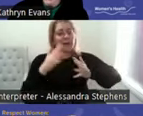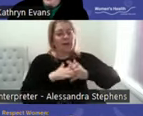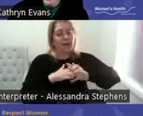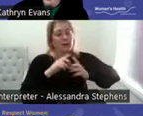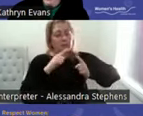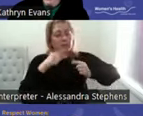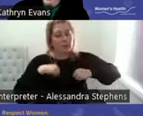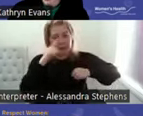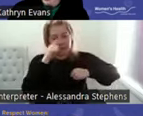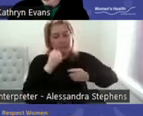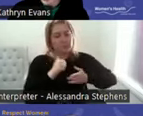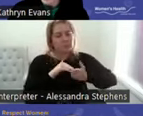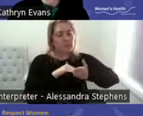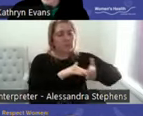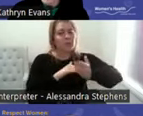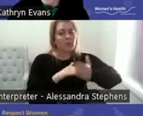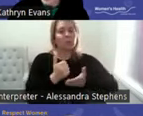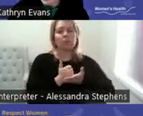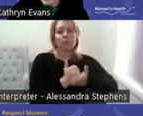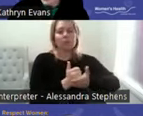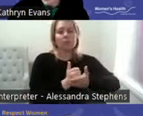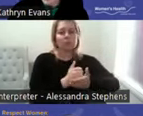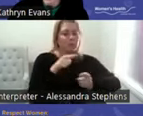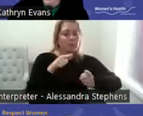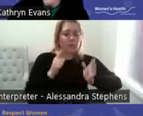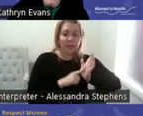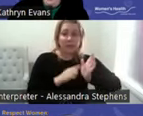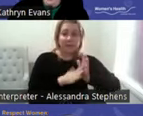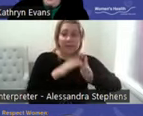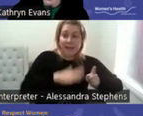region. So please feel free to reach out to us and keep the conversation going.